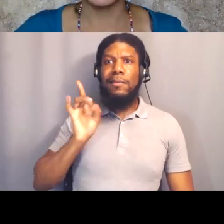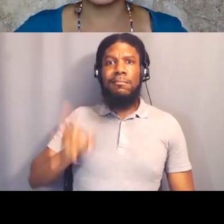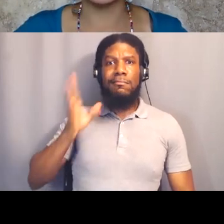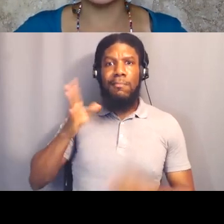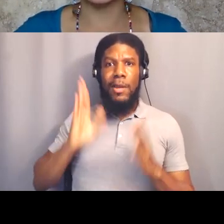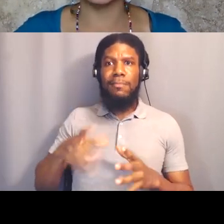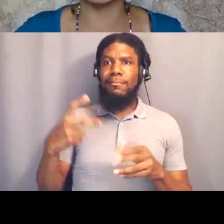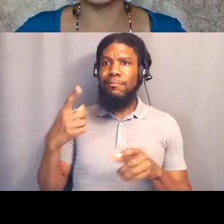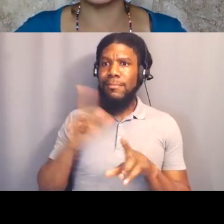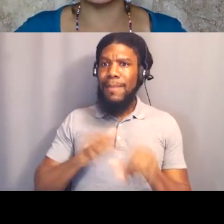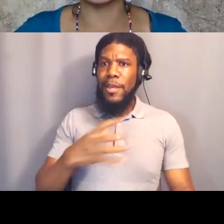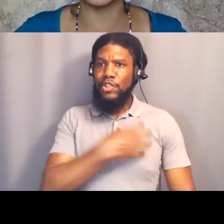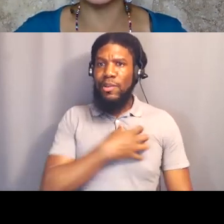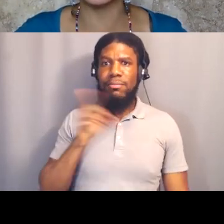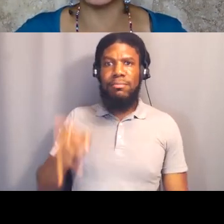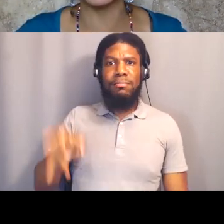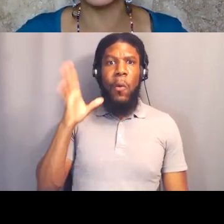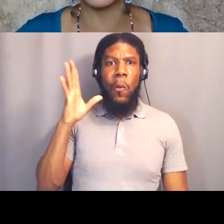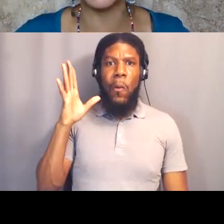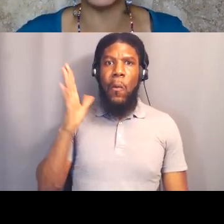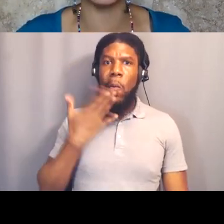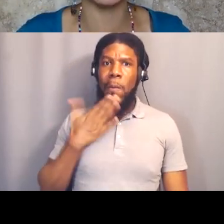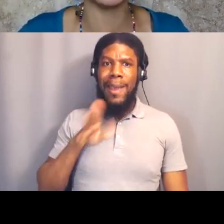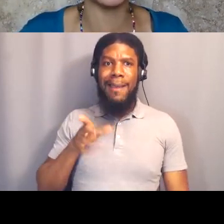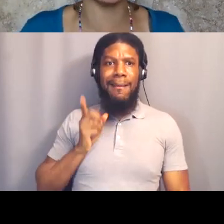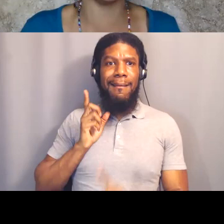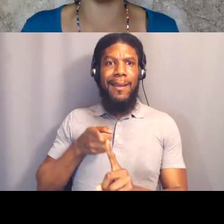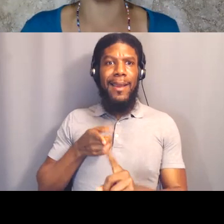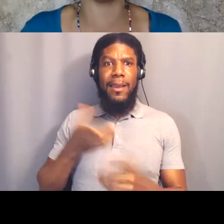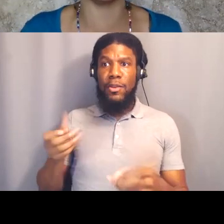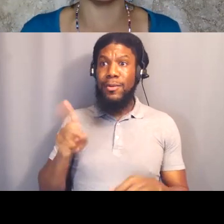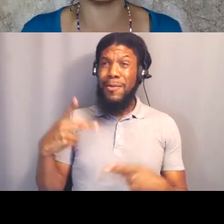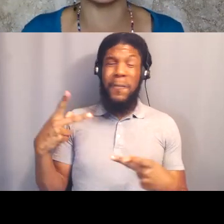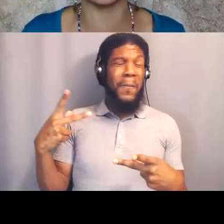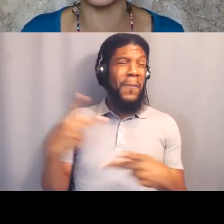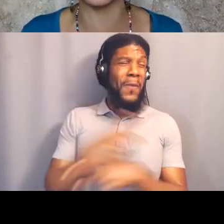It's saying something to say he's the worst sheriff in the history of Los Angeles.